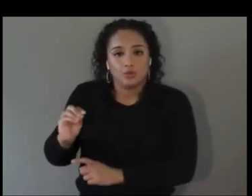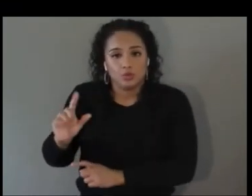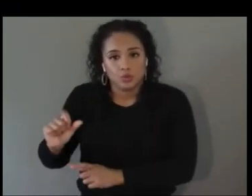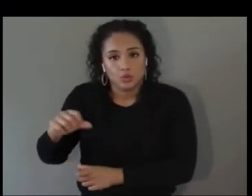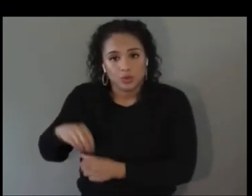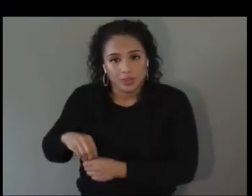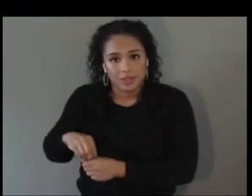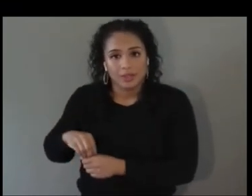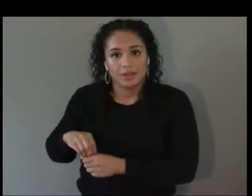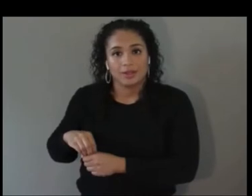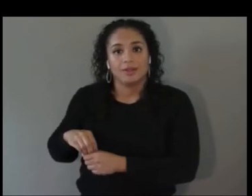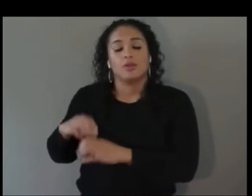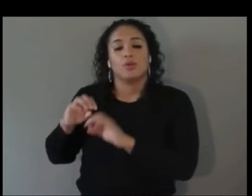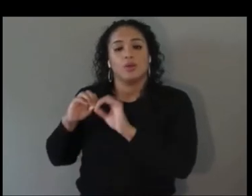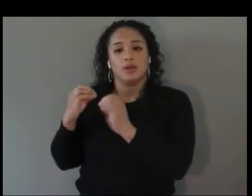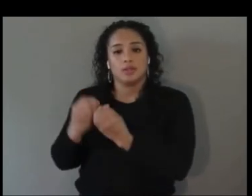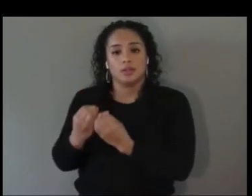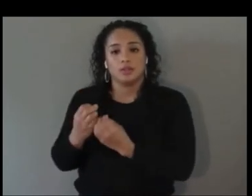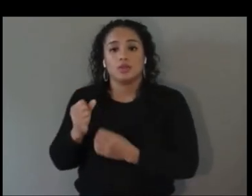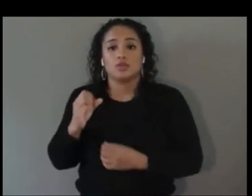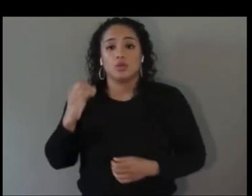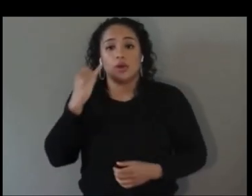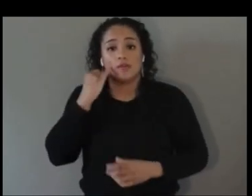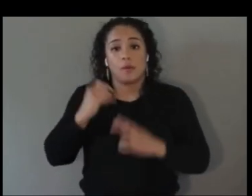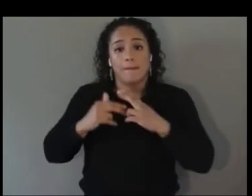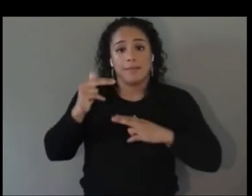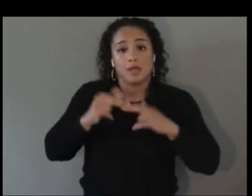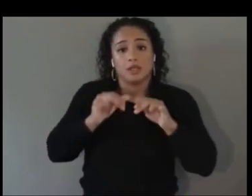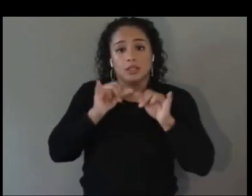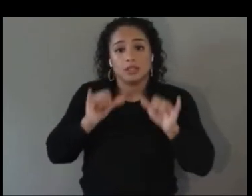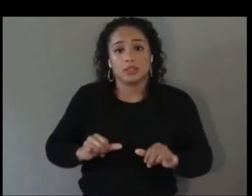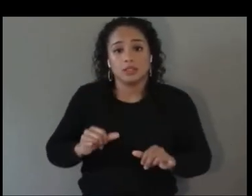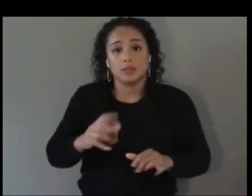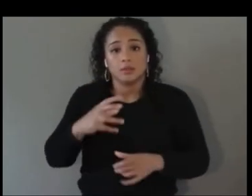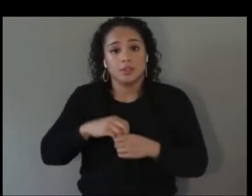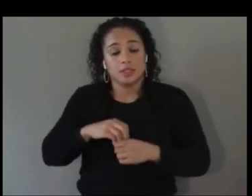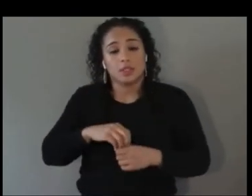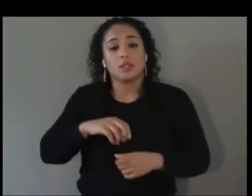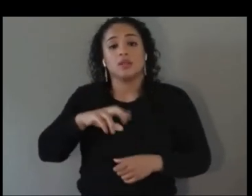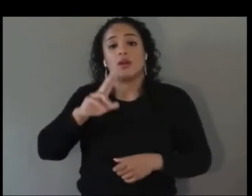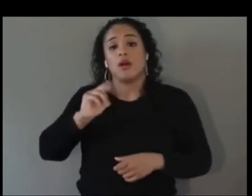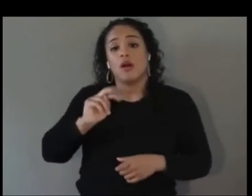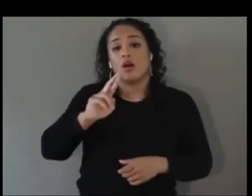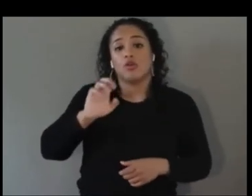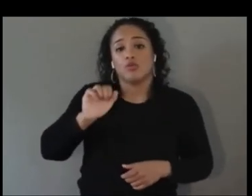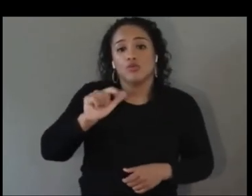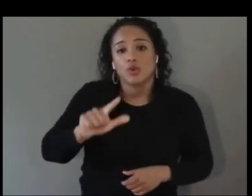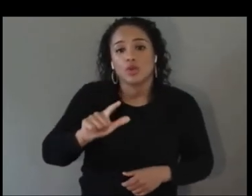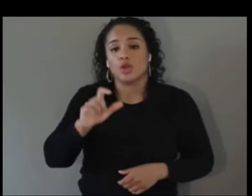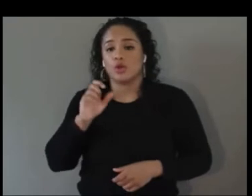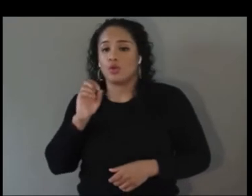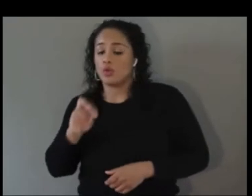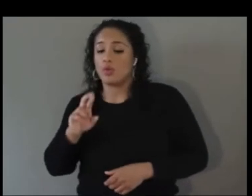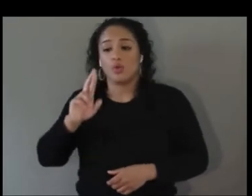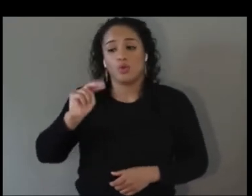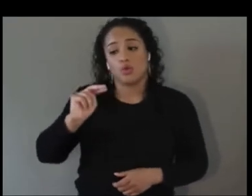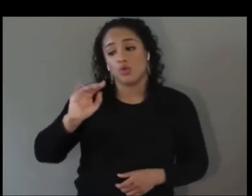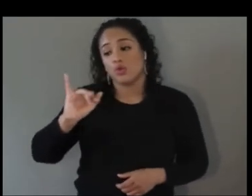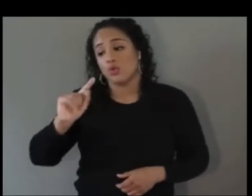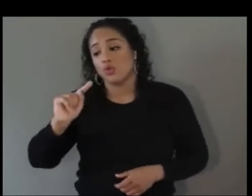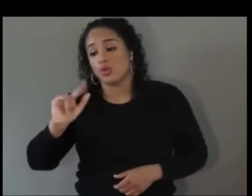or Unity or other platforms, Niantic or others, you need to make sure those environments